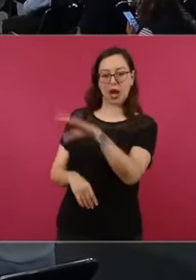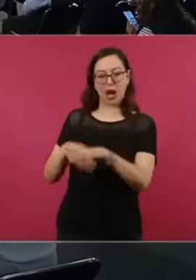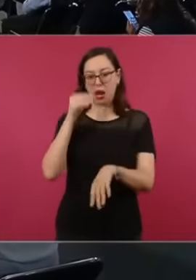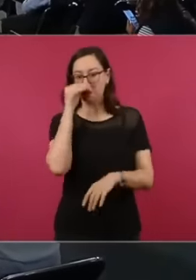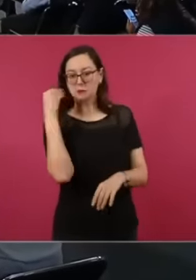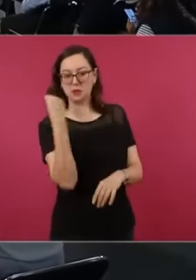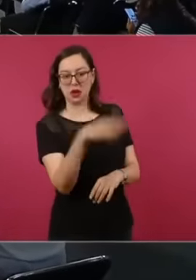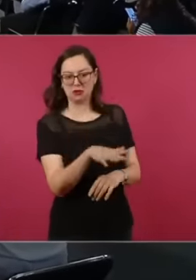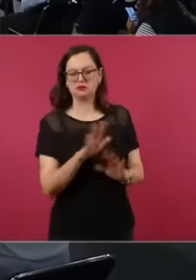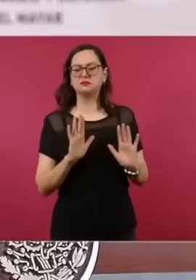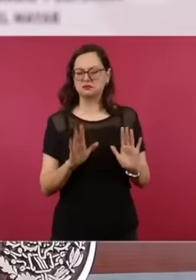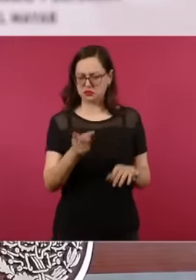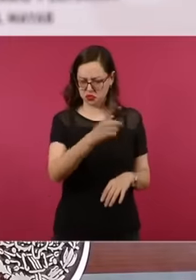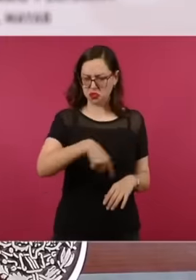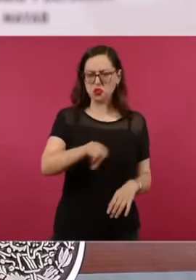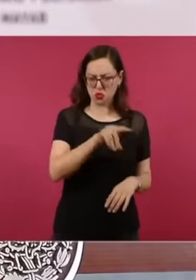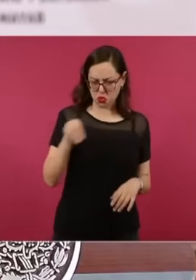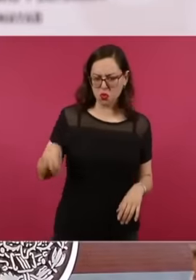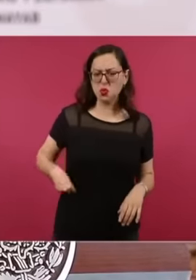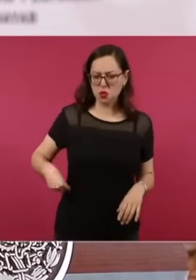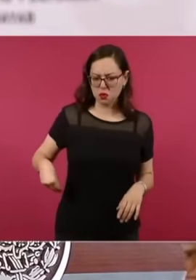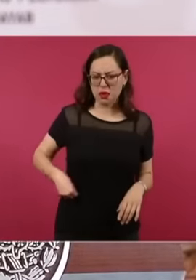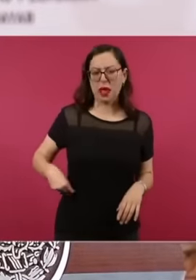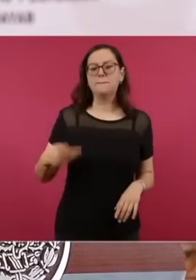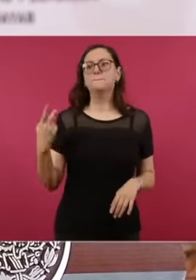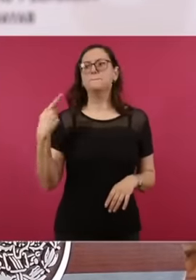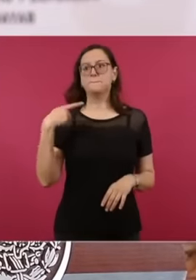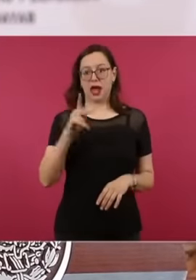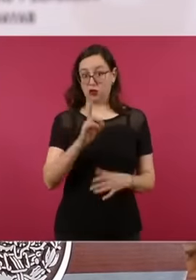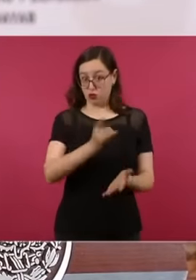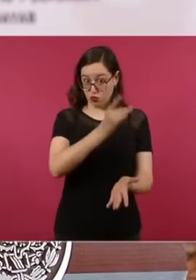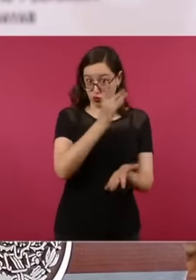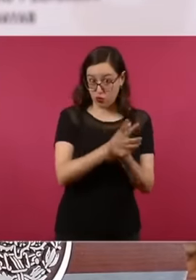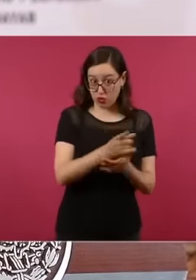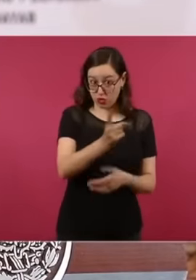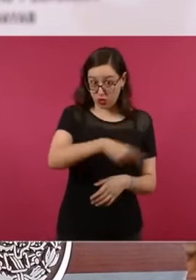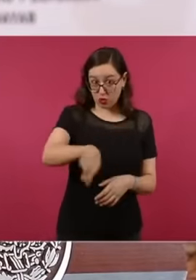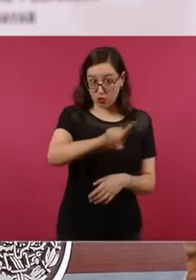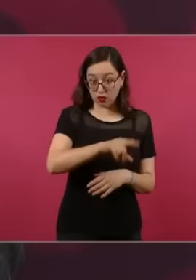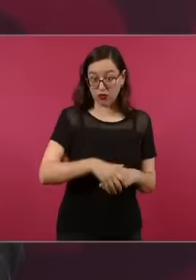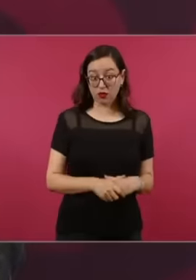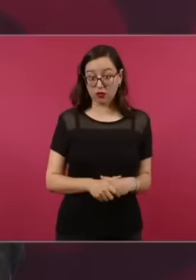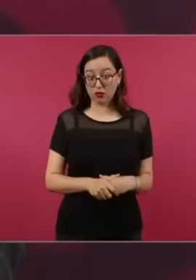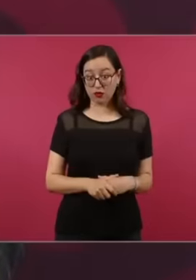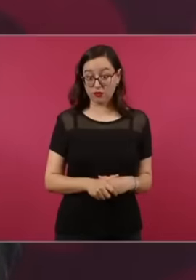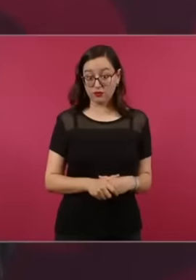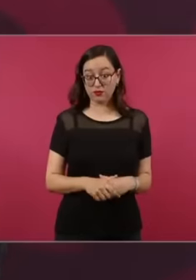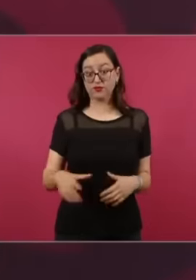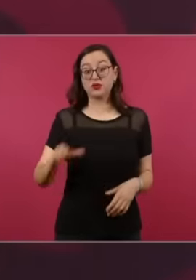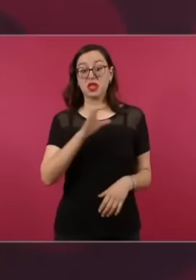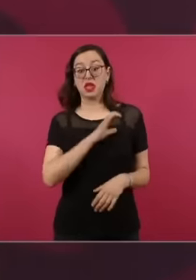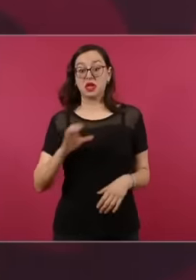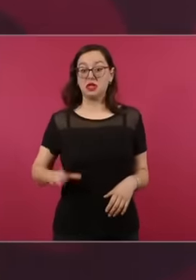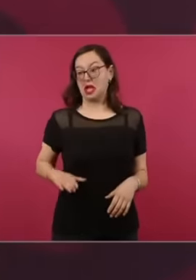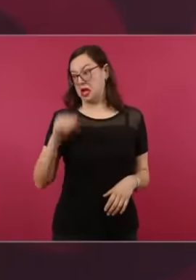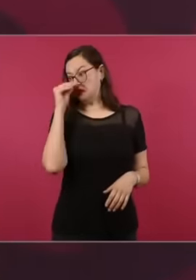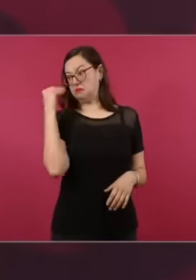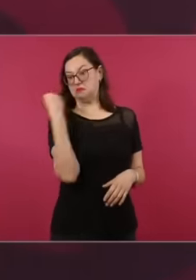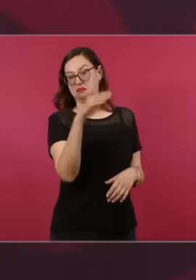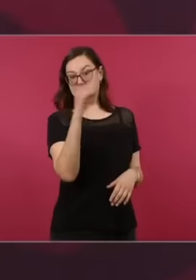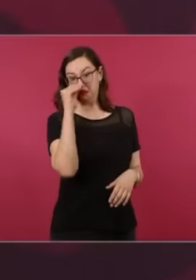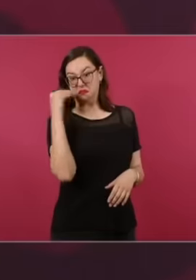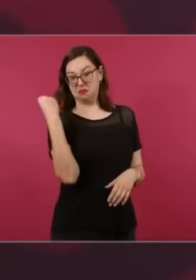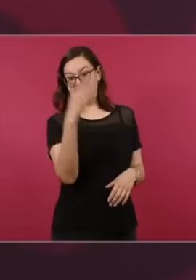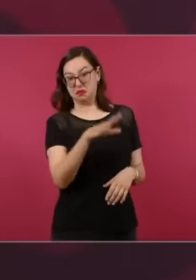but not anything else the parties and they blame the candidates, the candidate